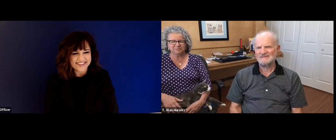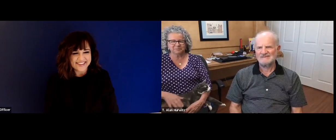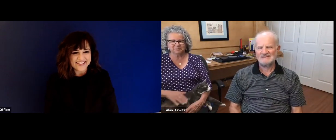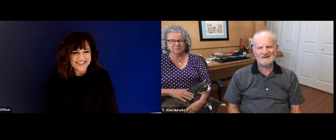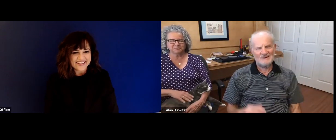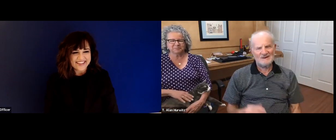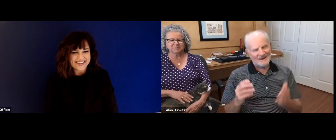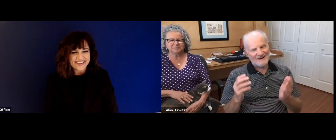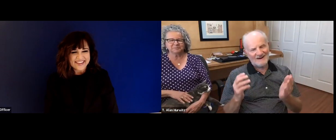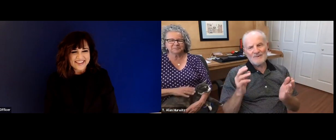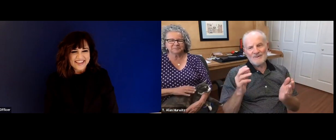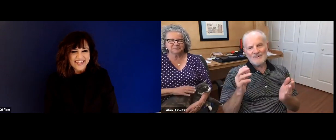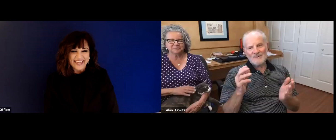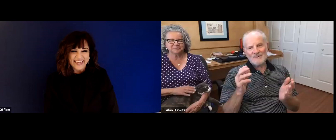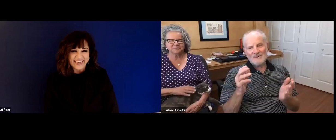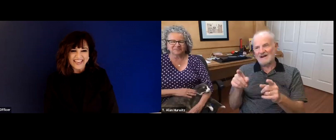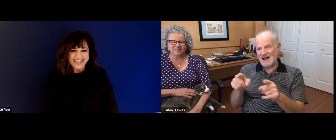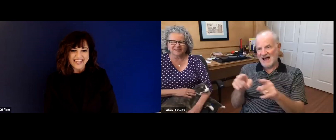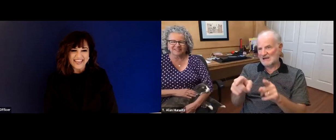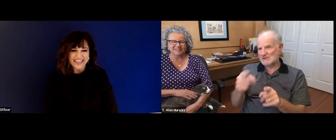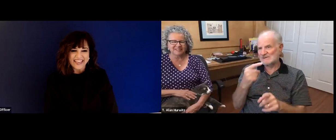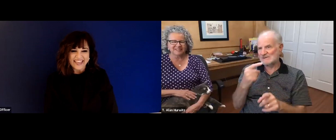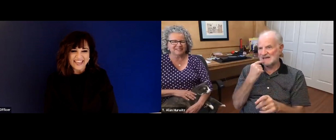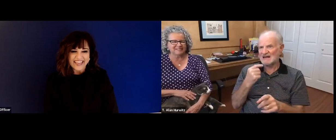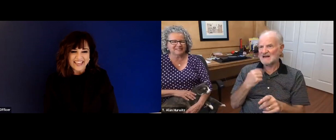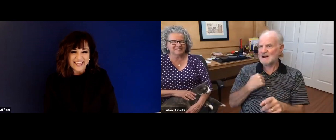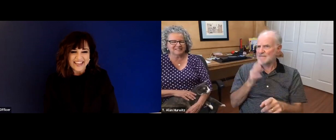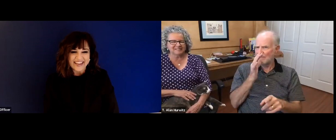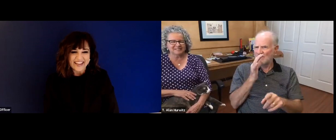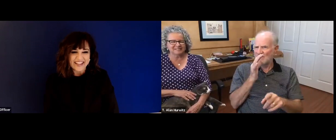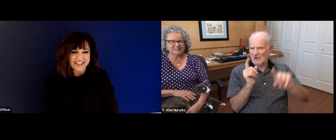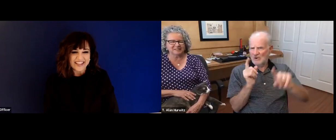ID which is further than the Iowa School for the Deaf?